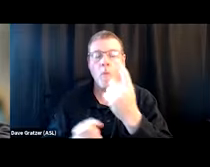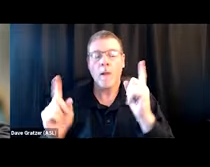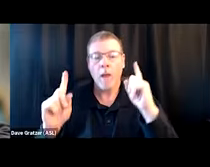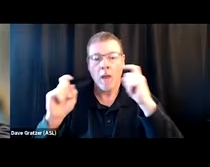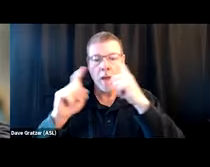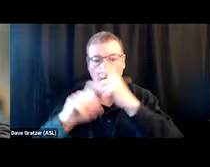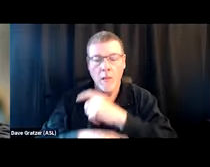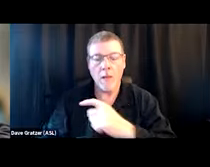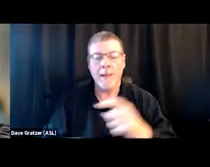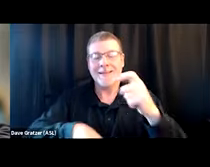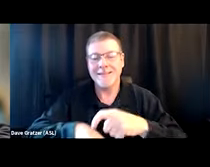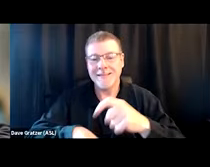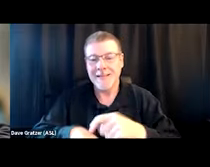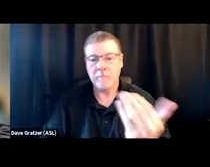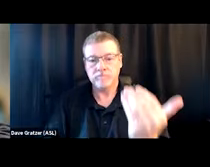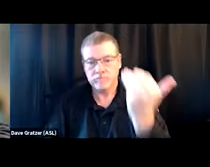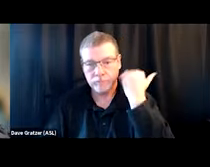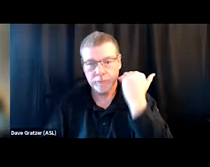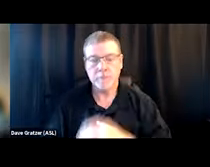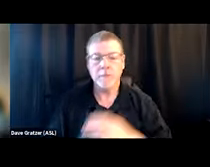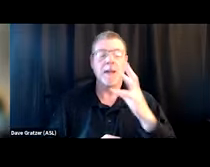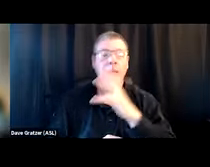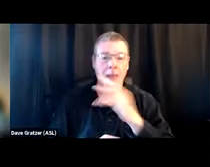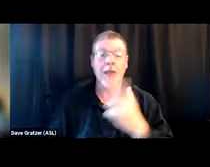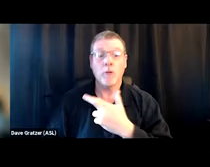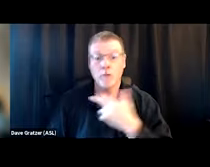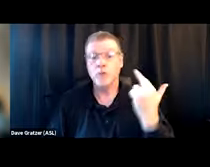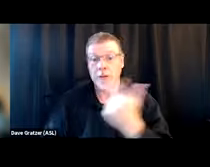time and labor-intensive, and riskier modes of administration,